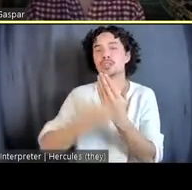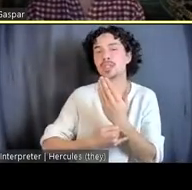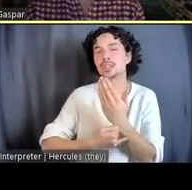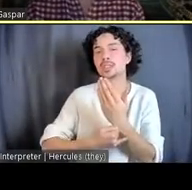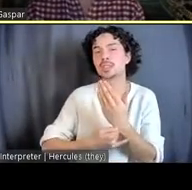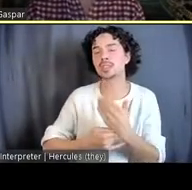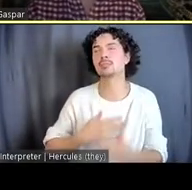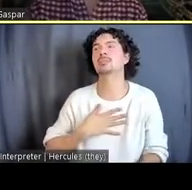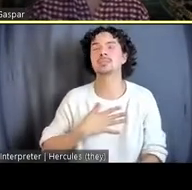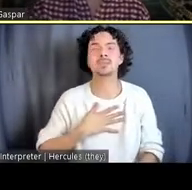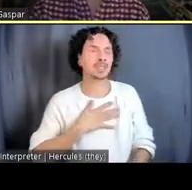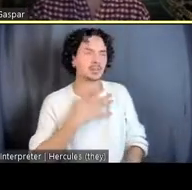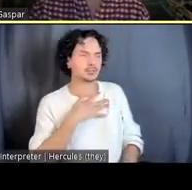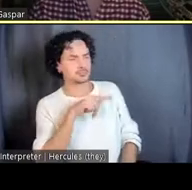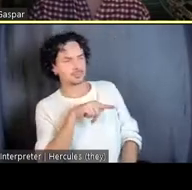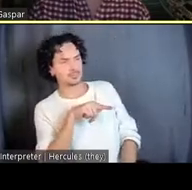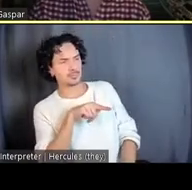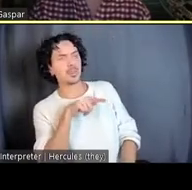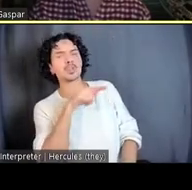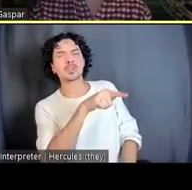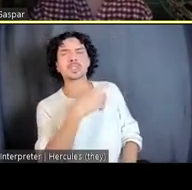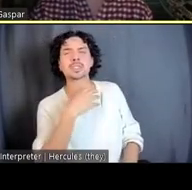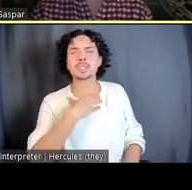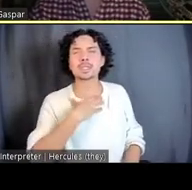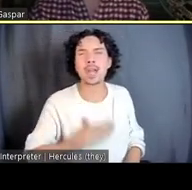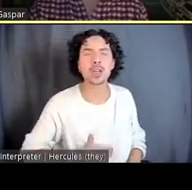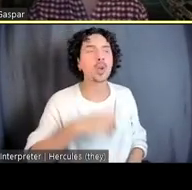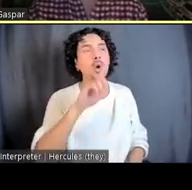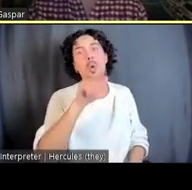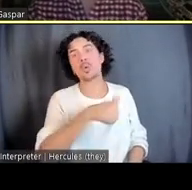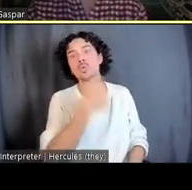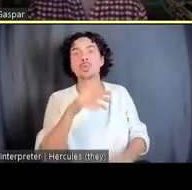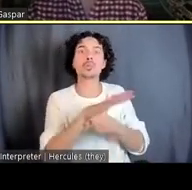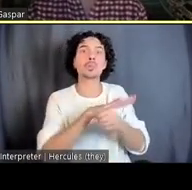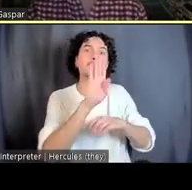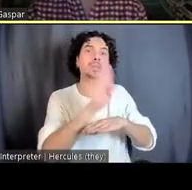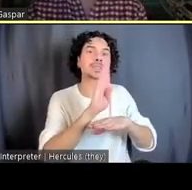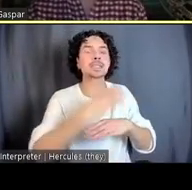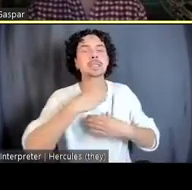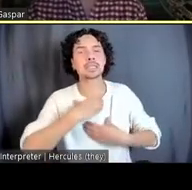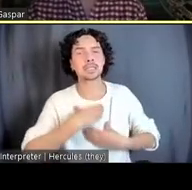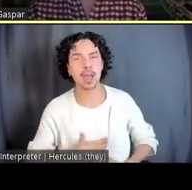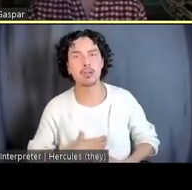desired, and maybe others, some of the local businesses desired for a group of